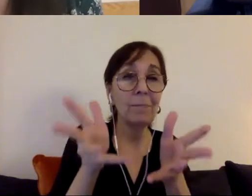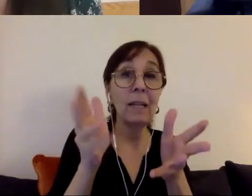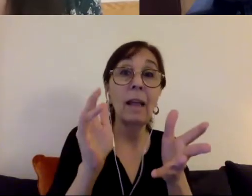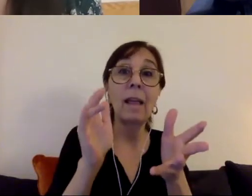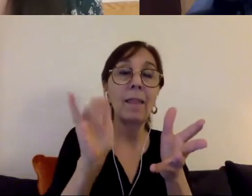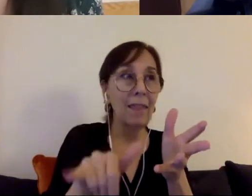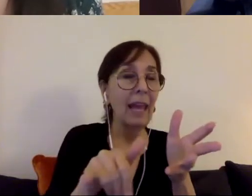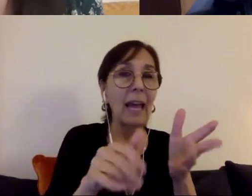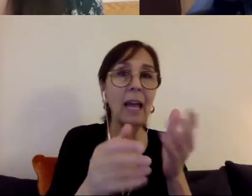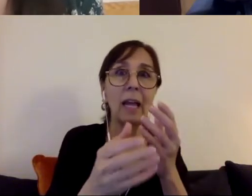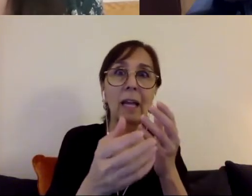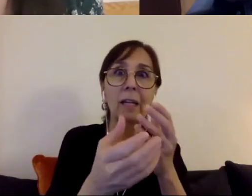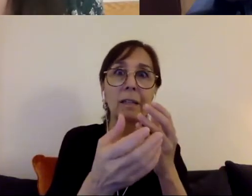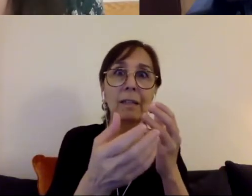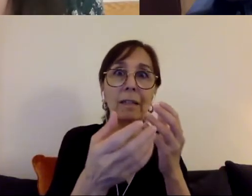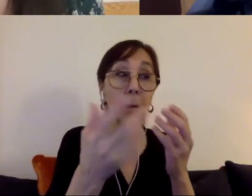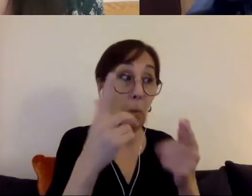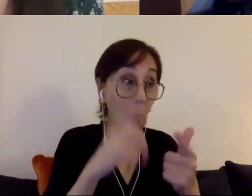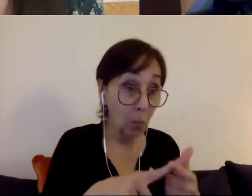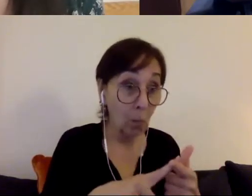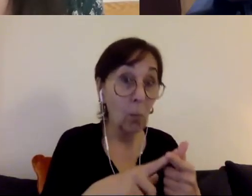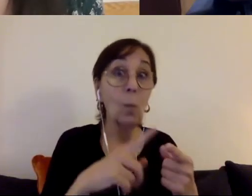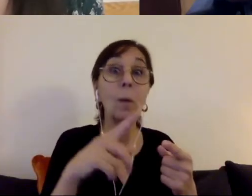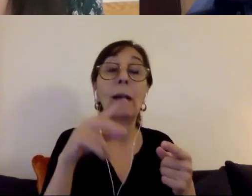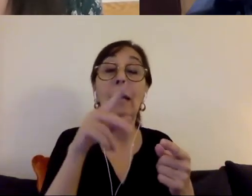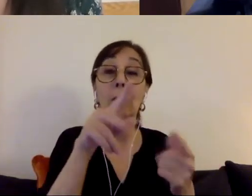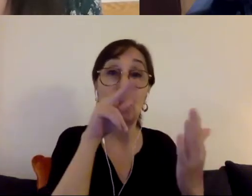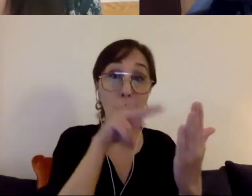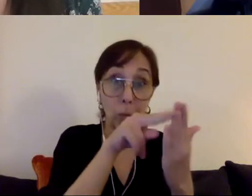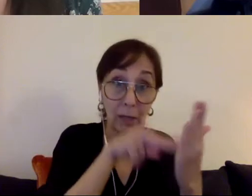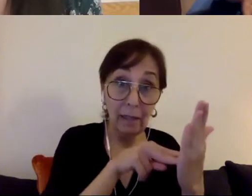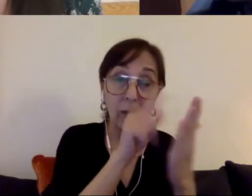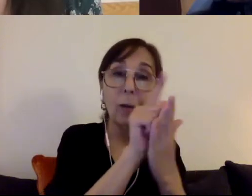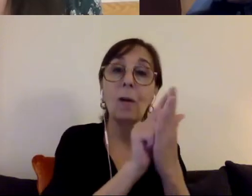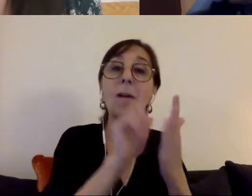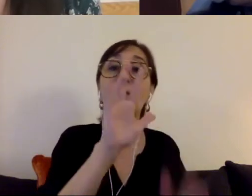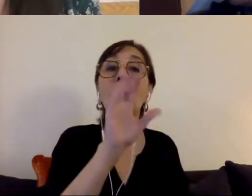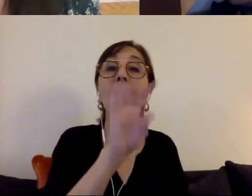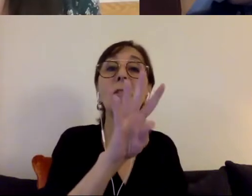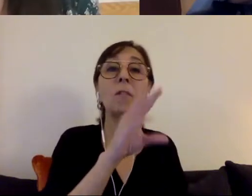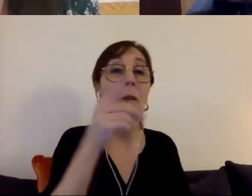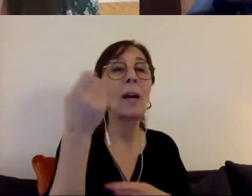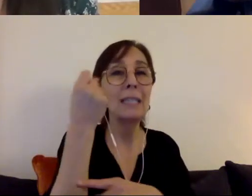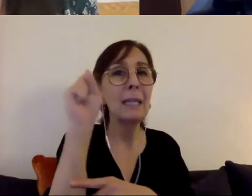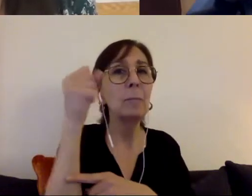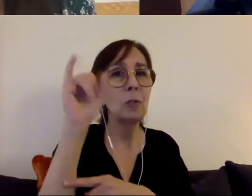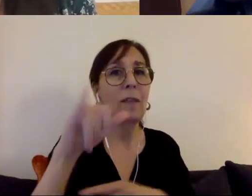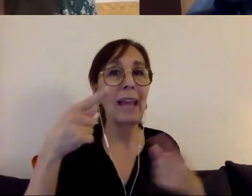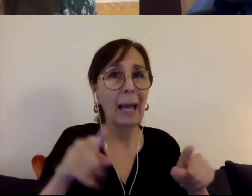when you look at 504 and the demonstrations that occurred, we were all